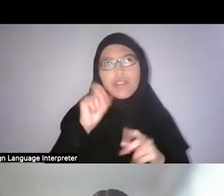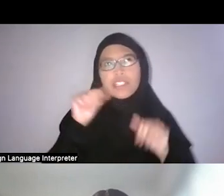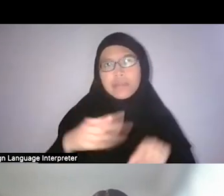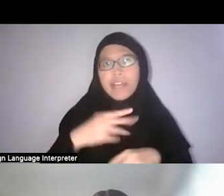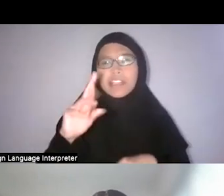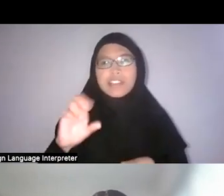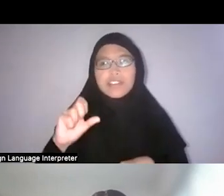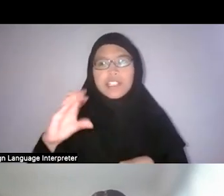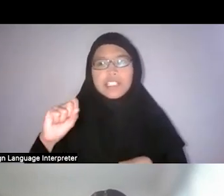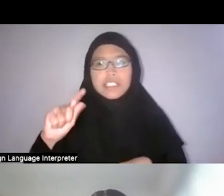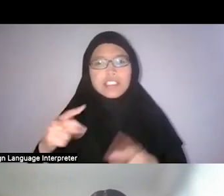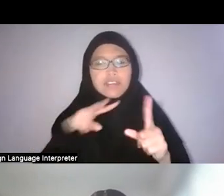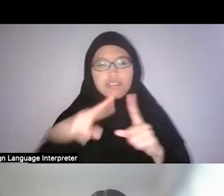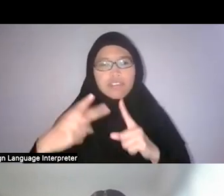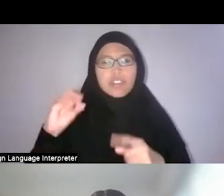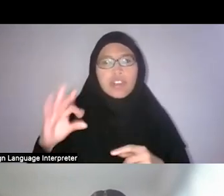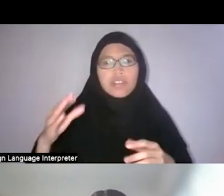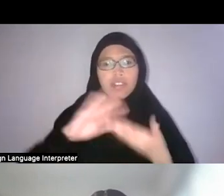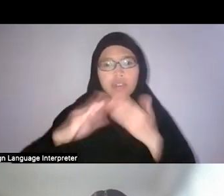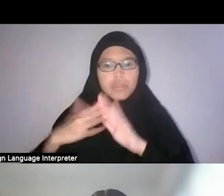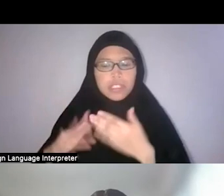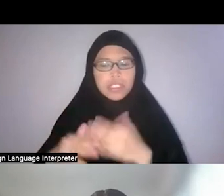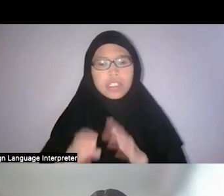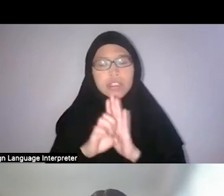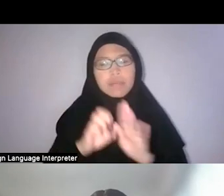For one, on Malay pathology, he said that,